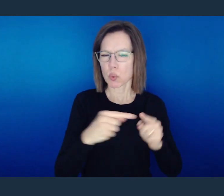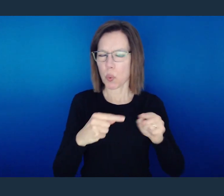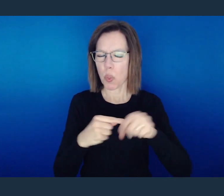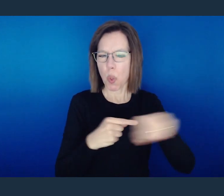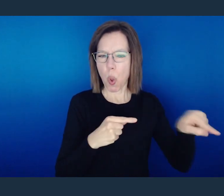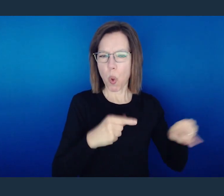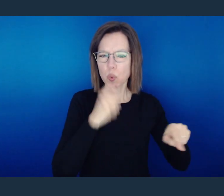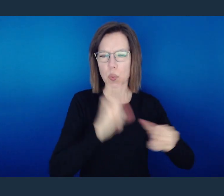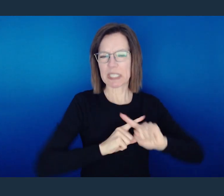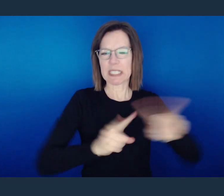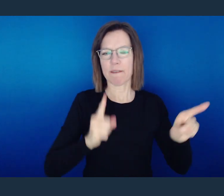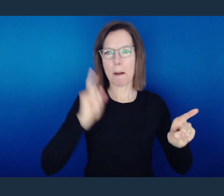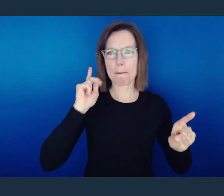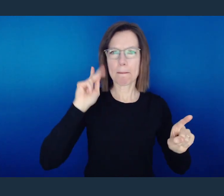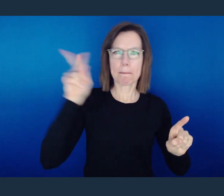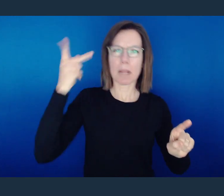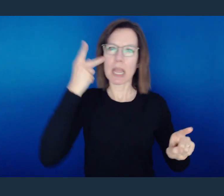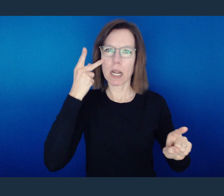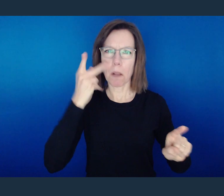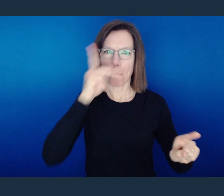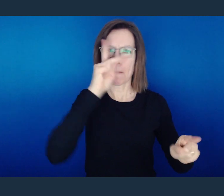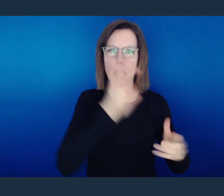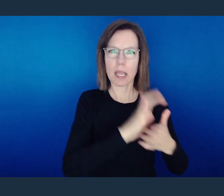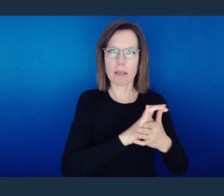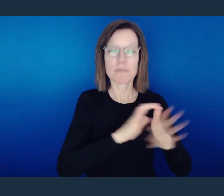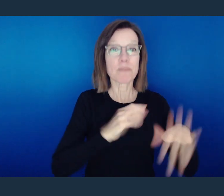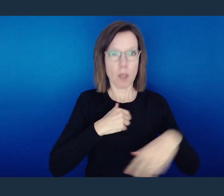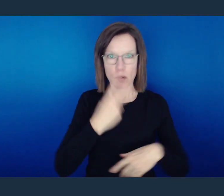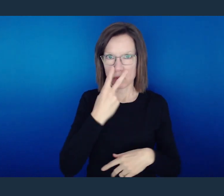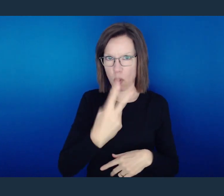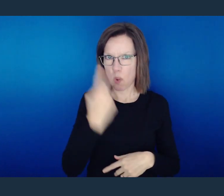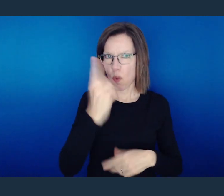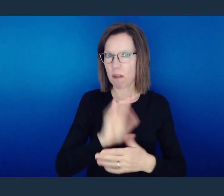Or in this case, it's not even theological; it's politically.